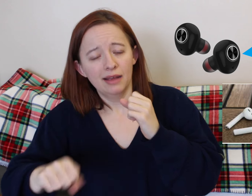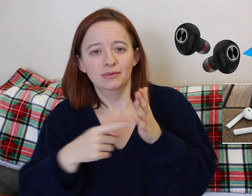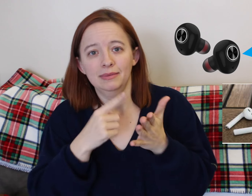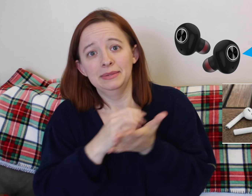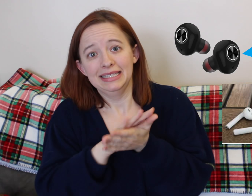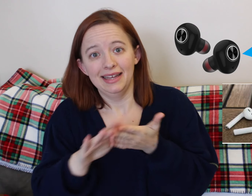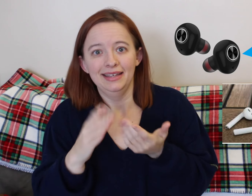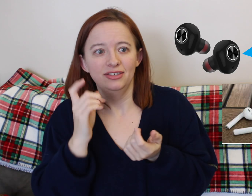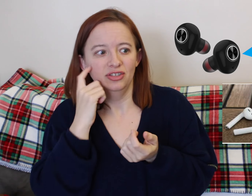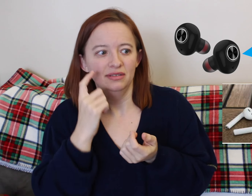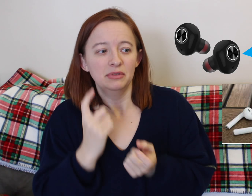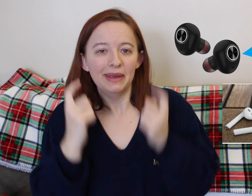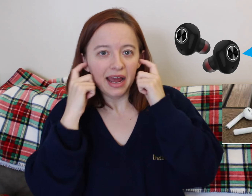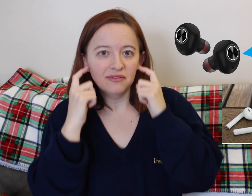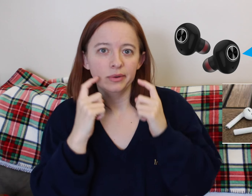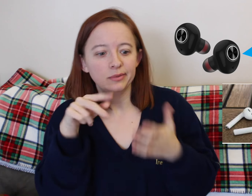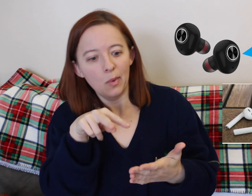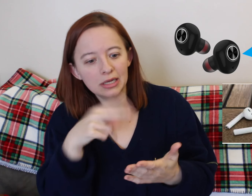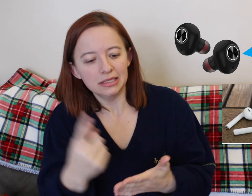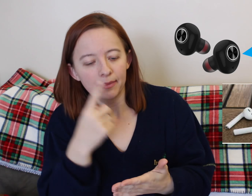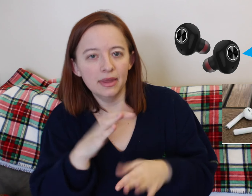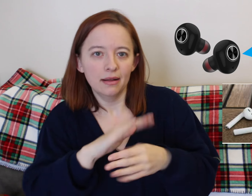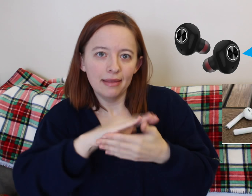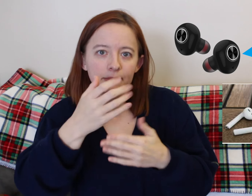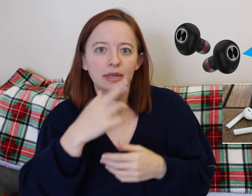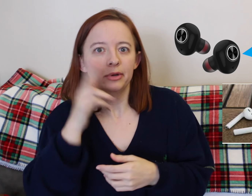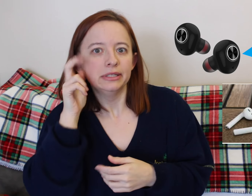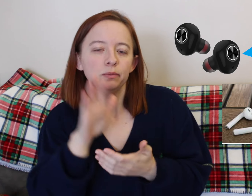Also, I would say bring earphones.... like headphones of some sort.